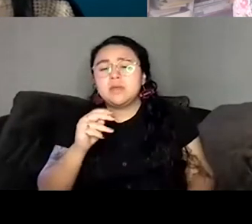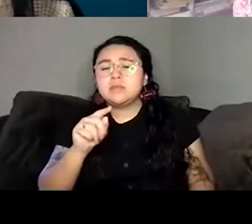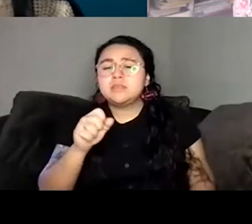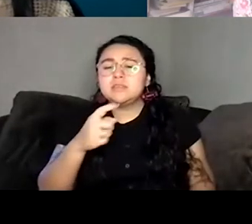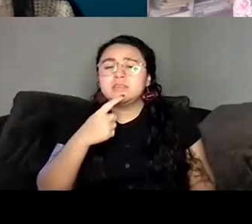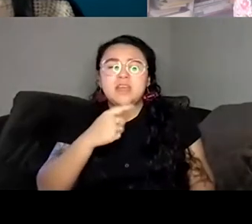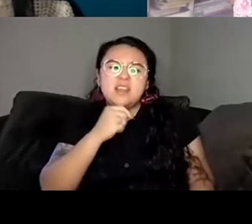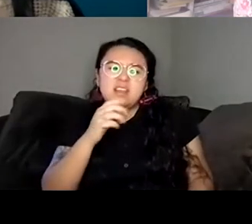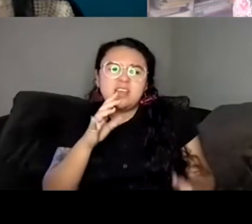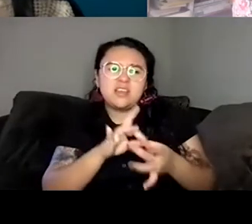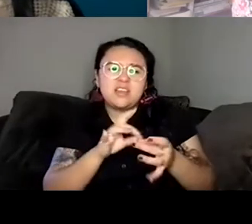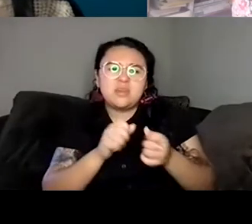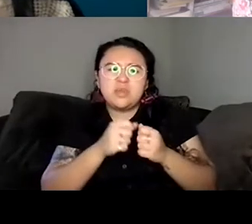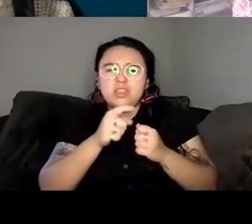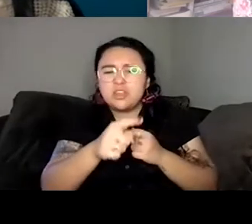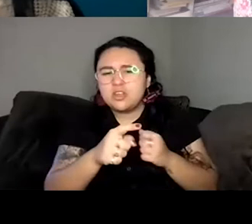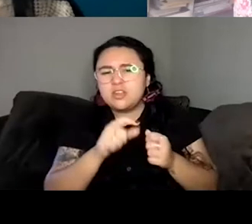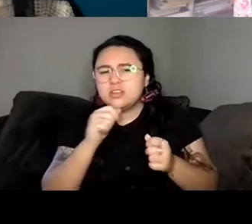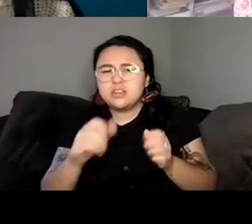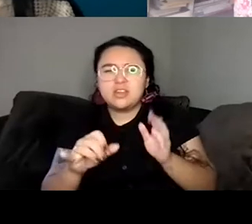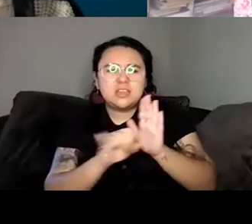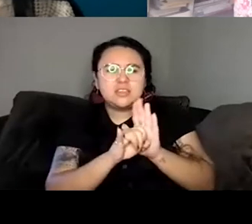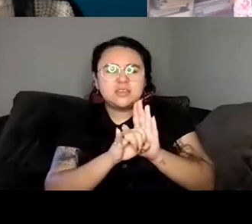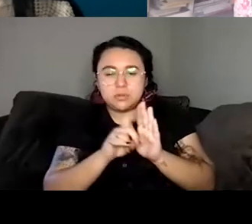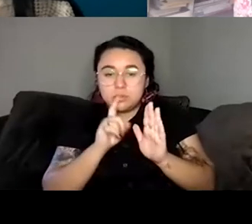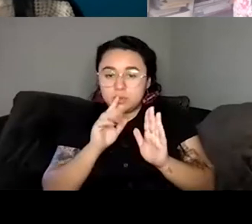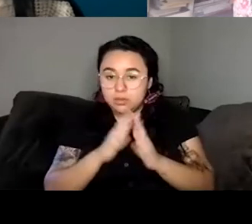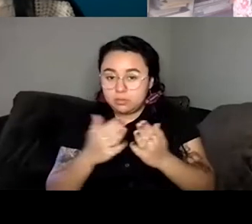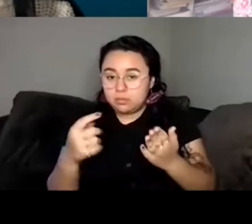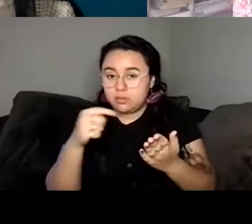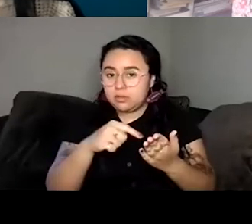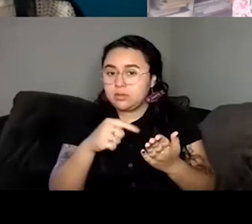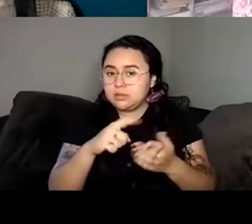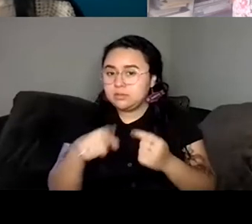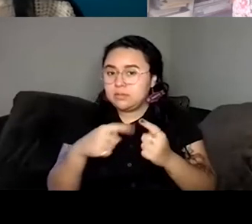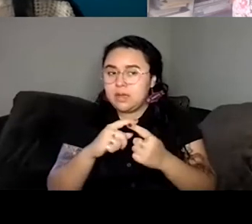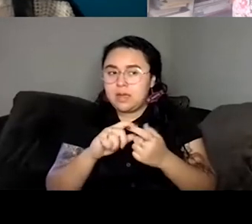the whole book is about how people can't identify with Willa. So they were hitting on the problem